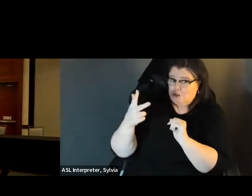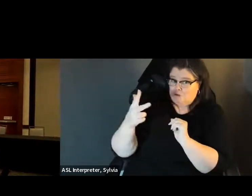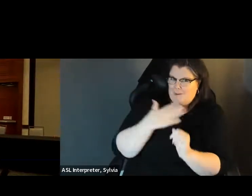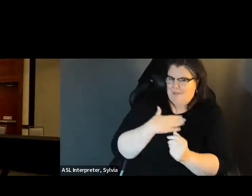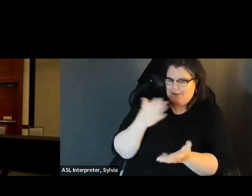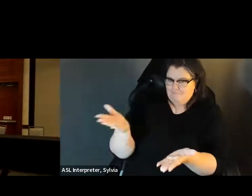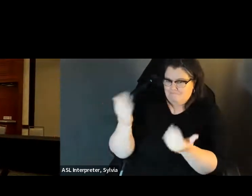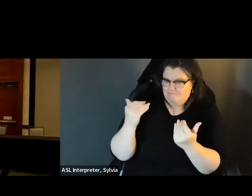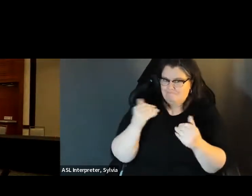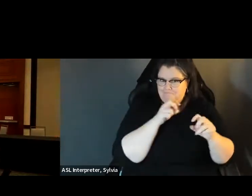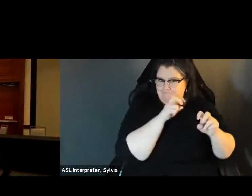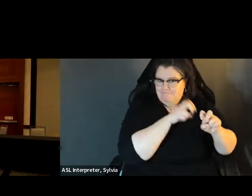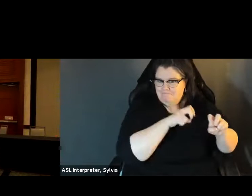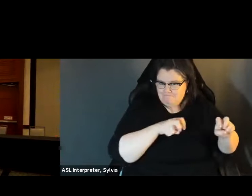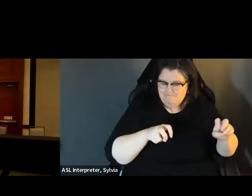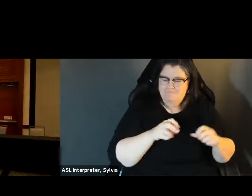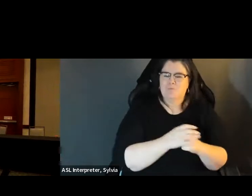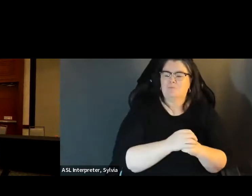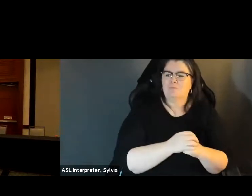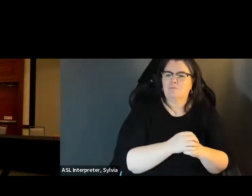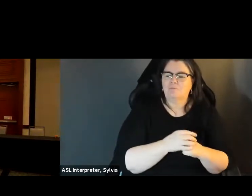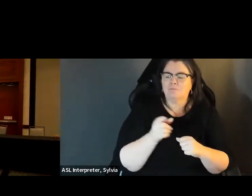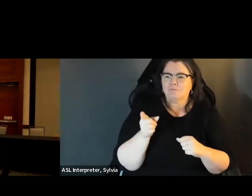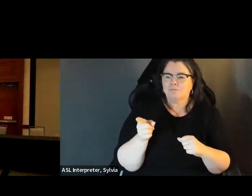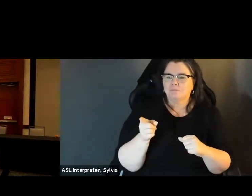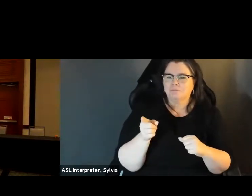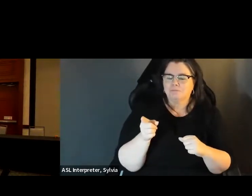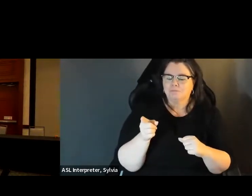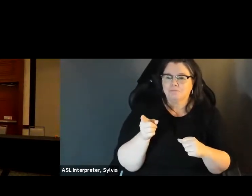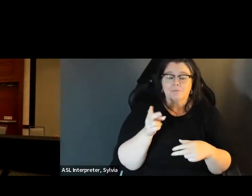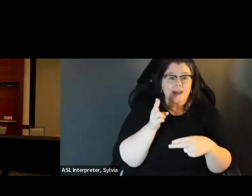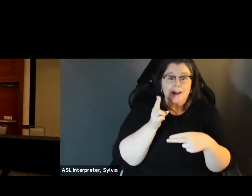to ask the panelists for our panel number 3 to go ahead and